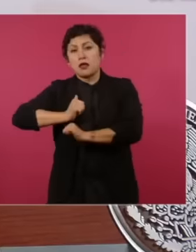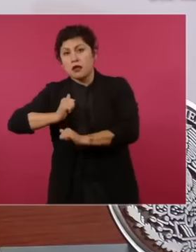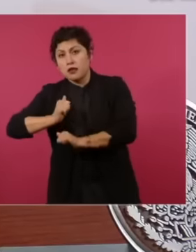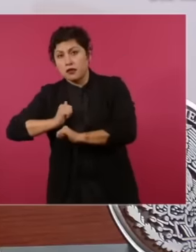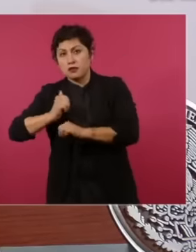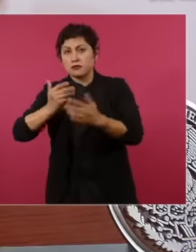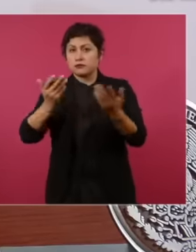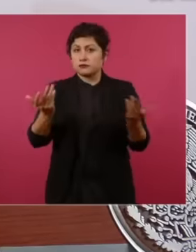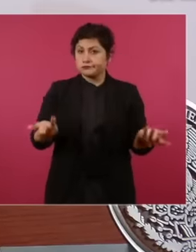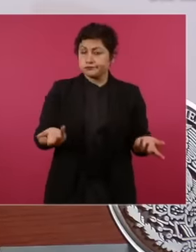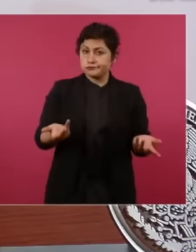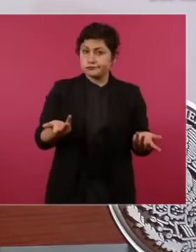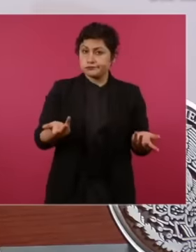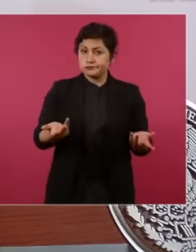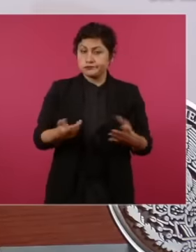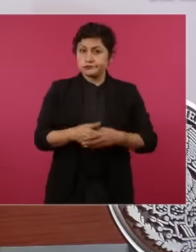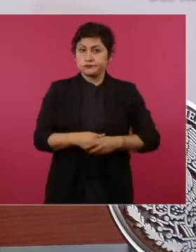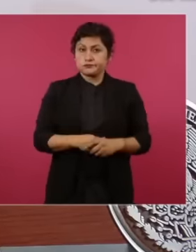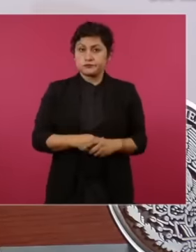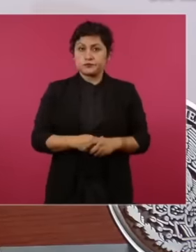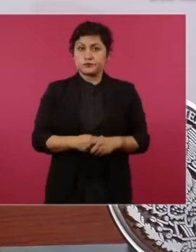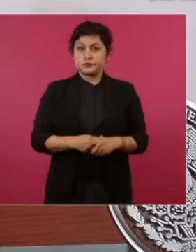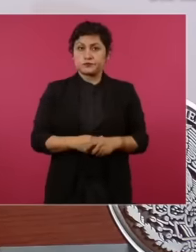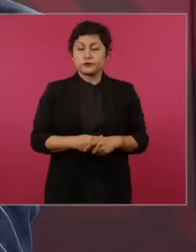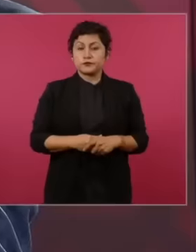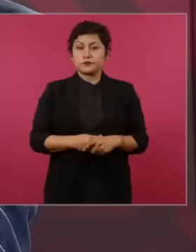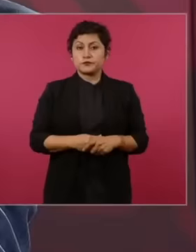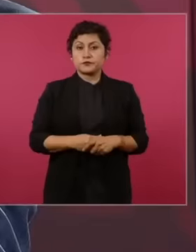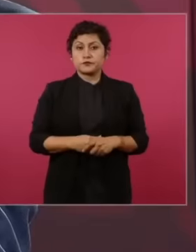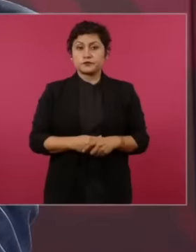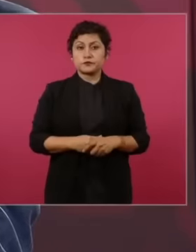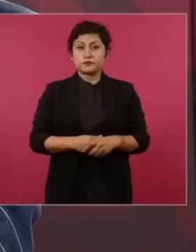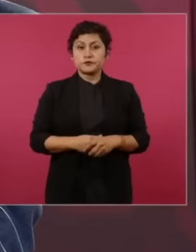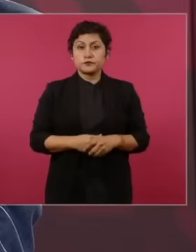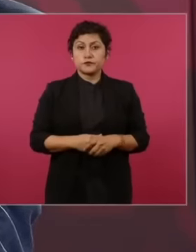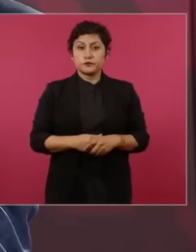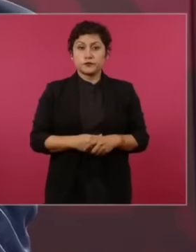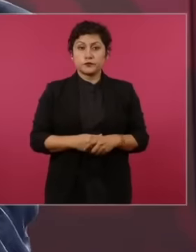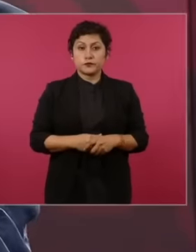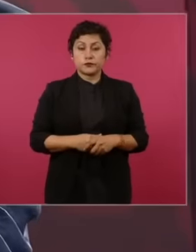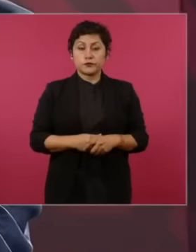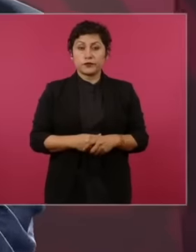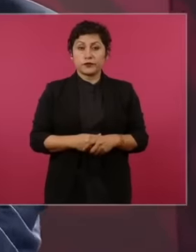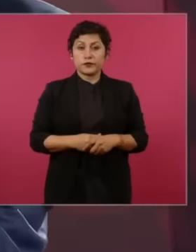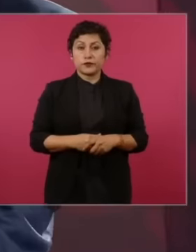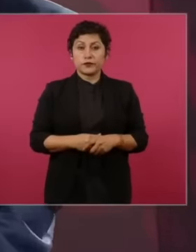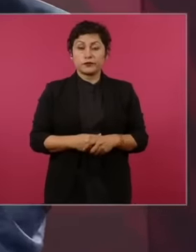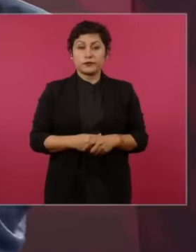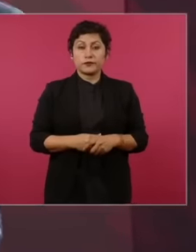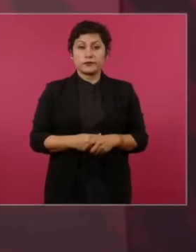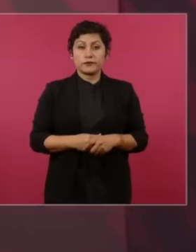who suddenly, without having an